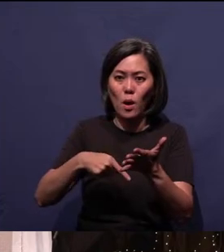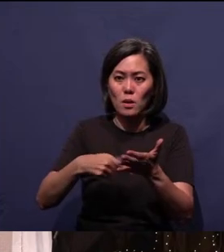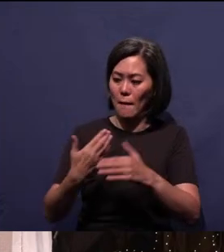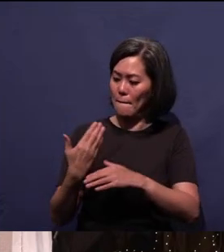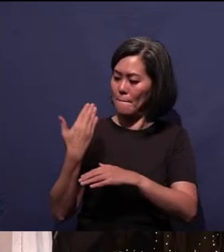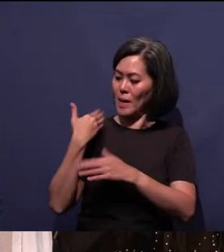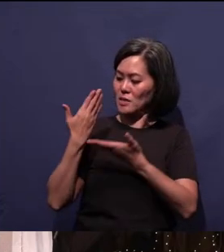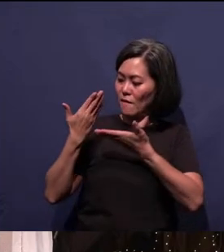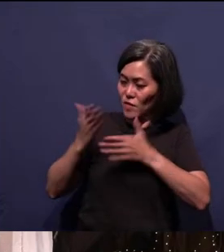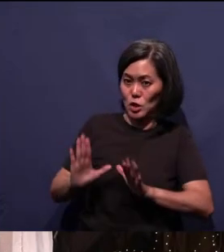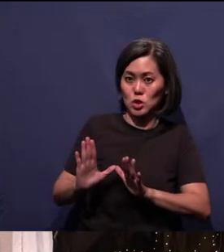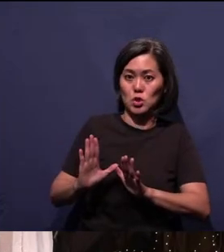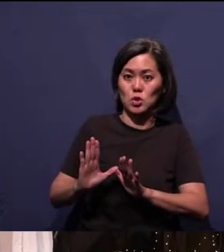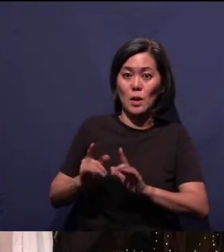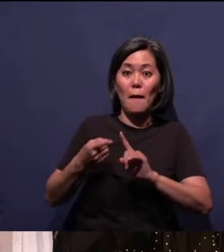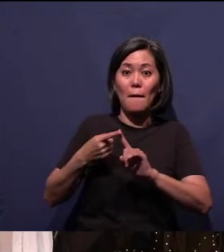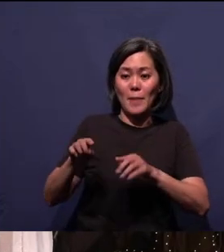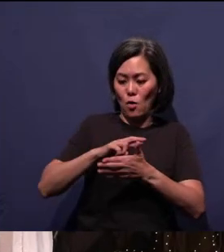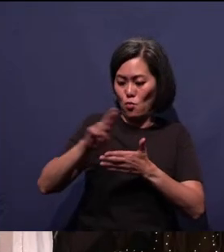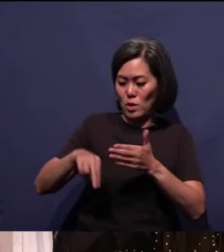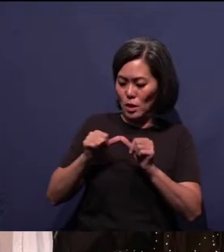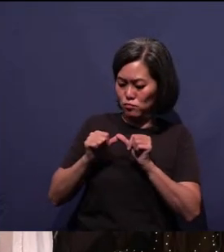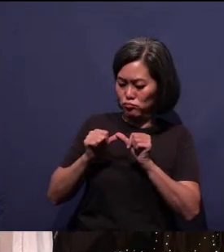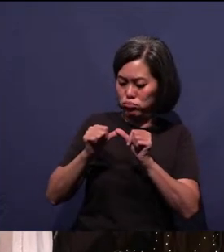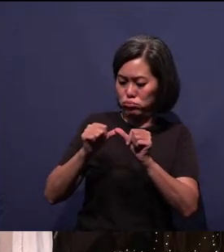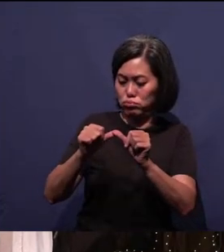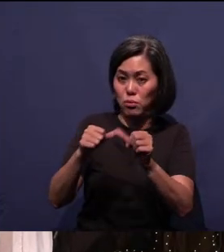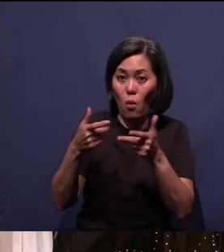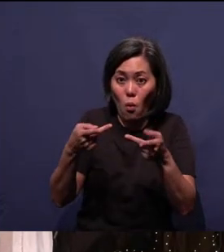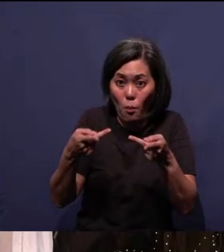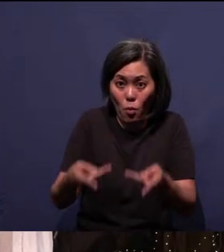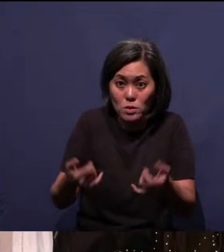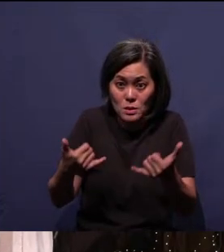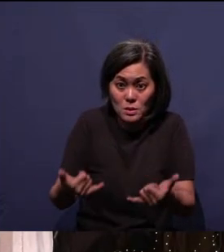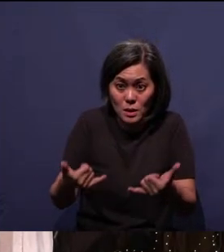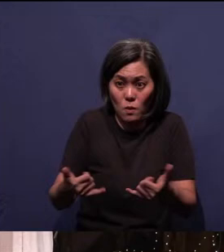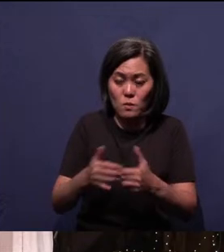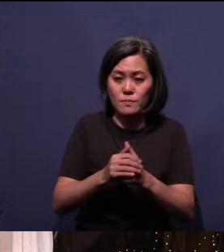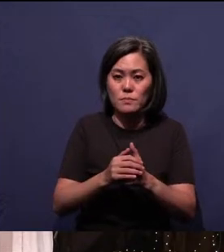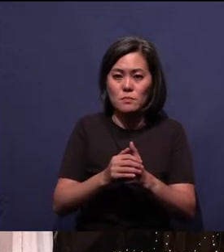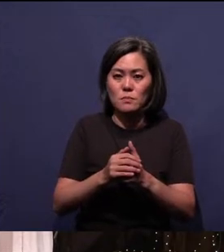but whose results continue into the present. So with the death of Christ,